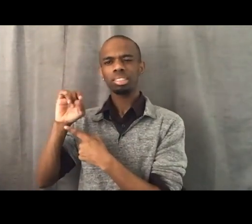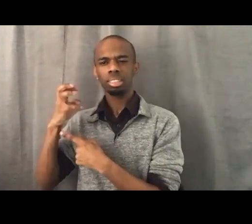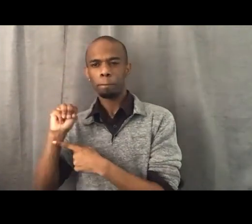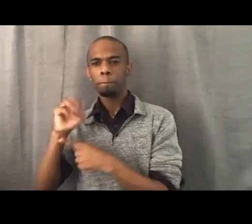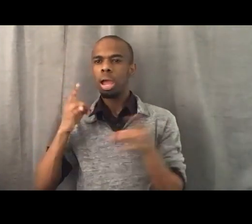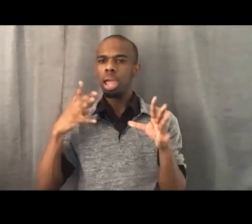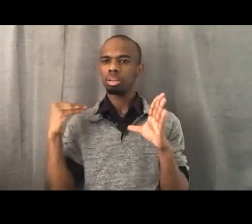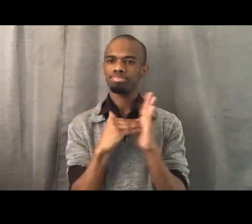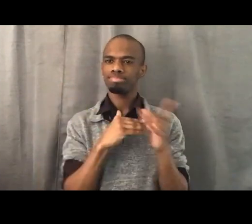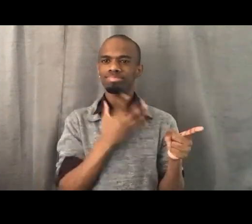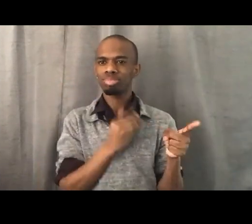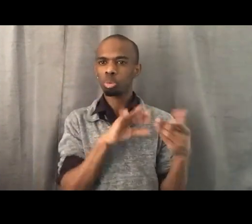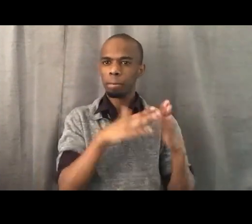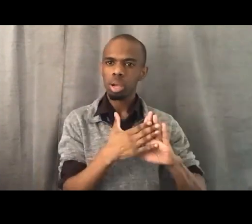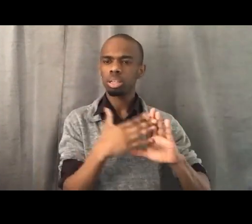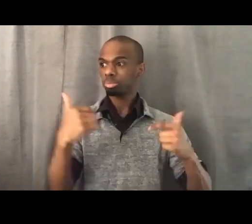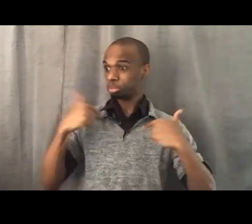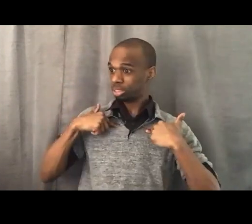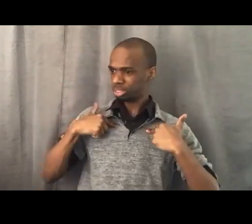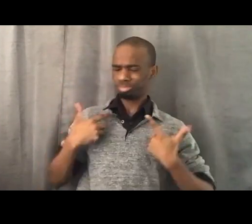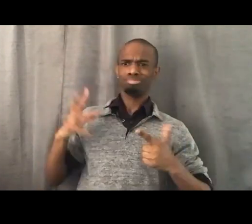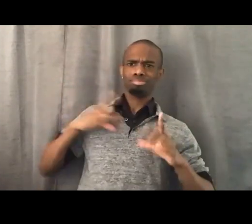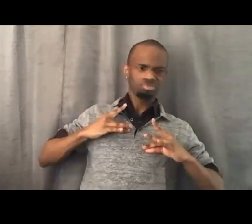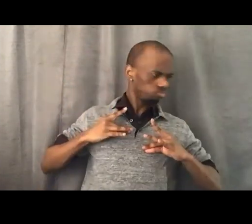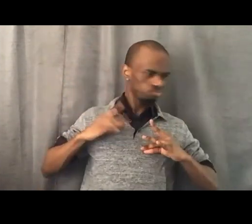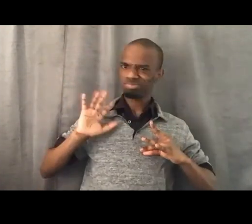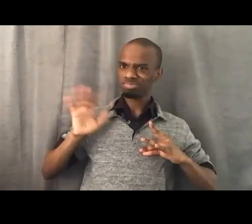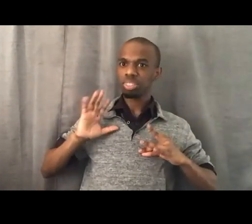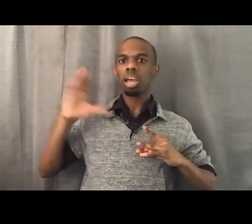and Bend the Arc and Rabbi Cohen